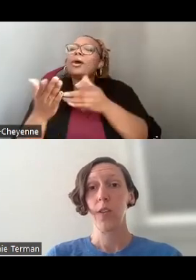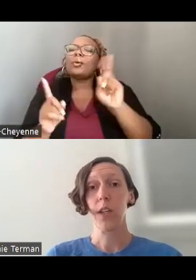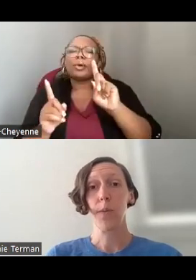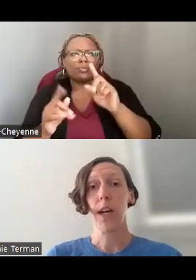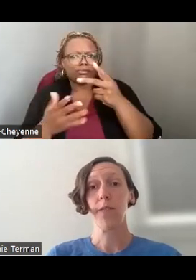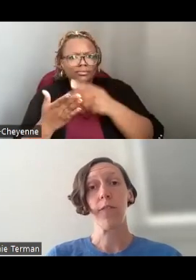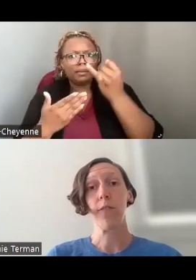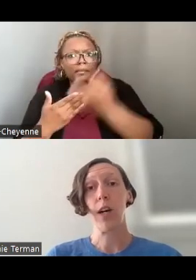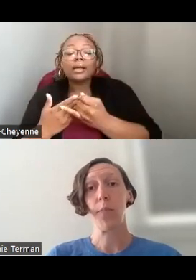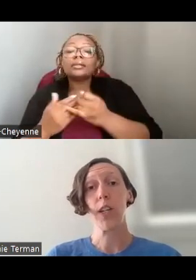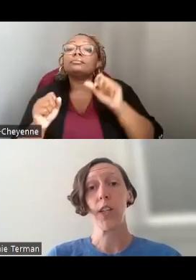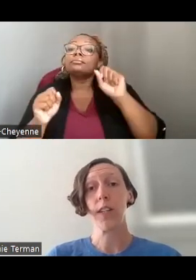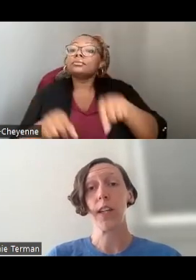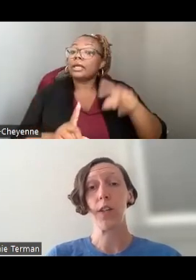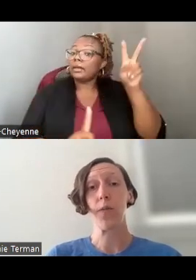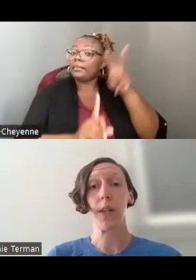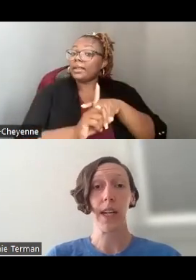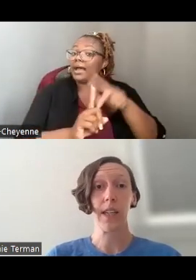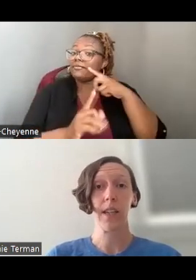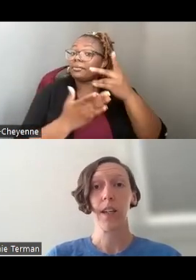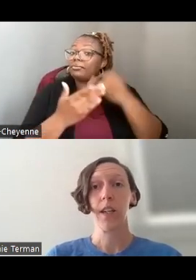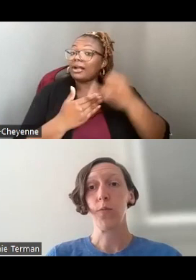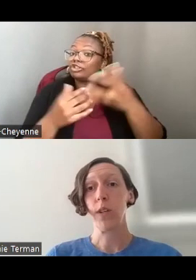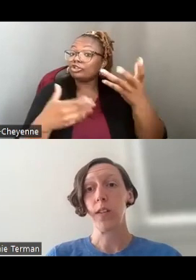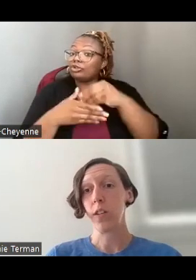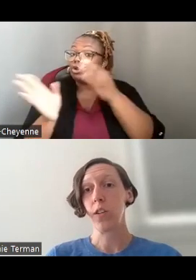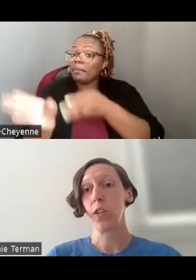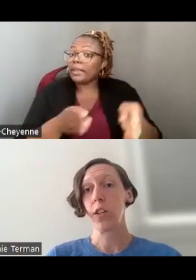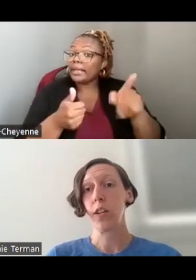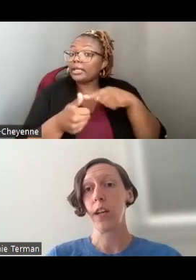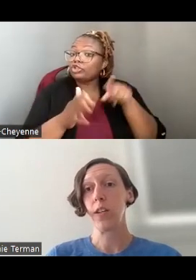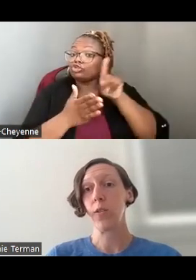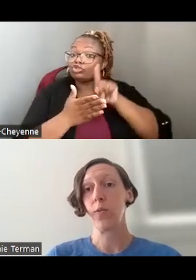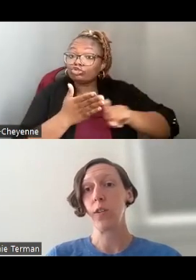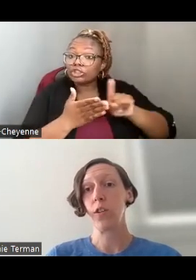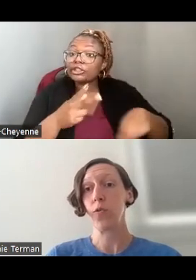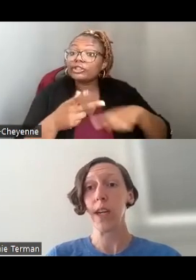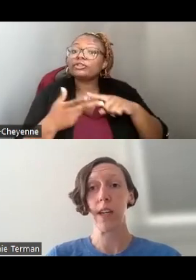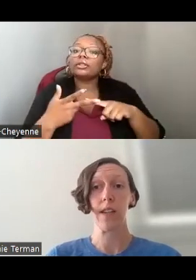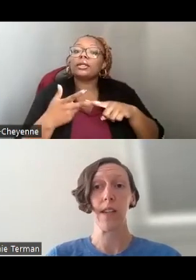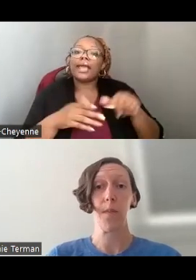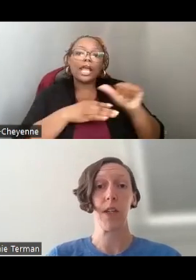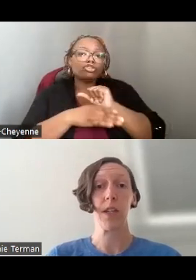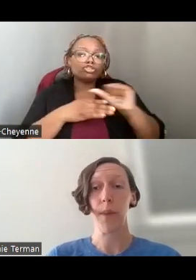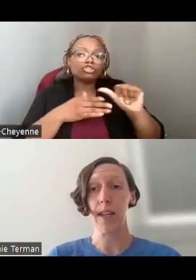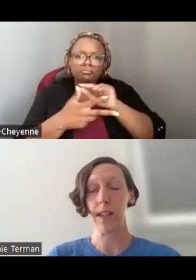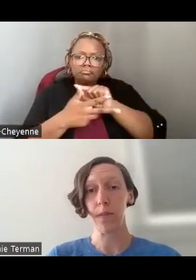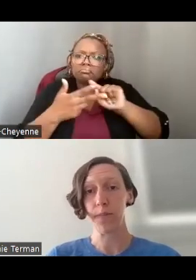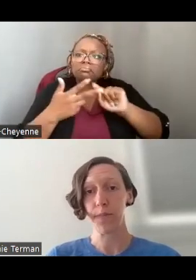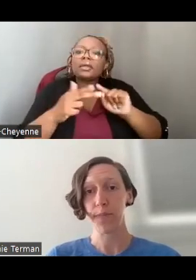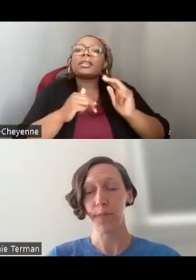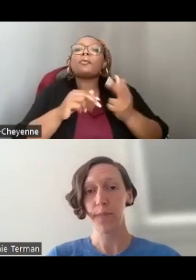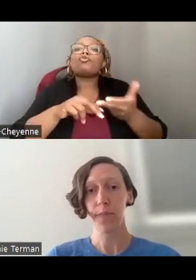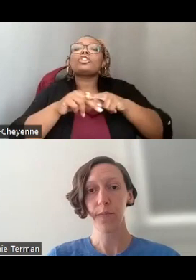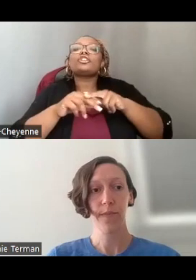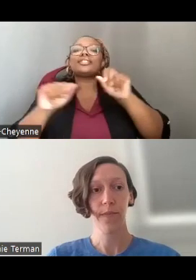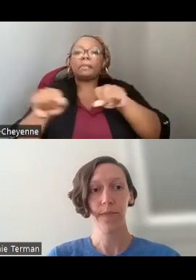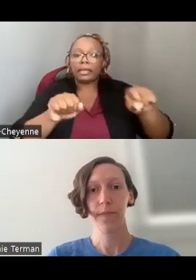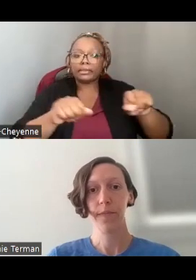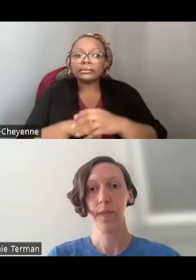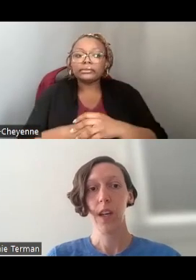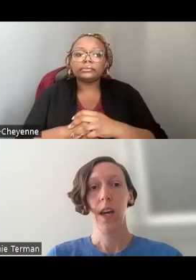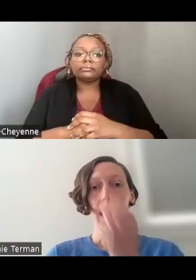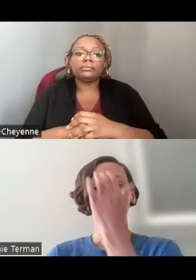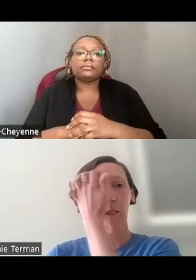YOU CAN APPLY FOR PROJECTS THAT INCLUDE PLANNING, RESEARCH, AND/OR TRAININGS THAT BUILD CAPACITY.